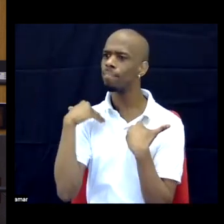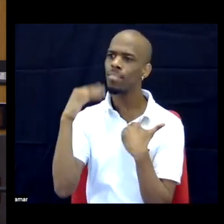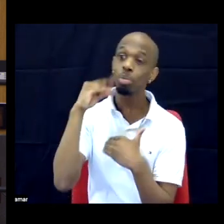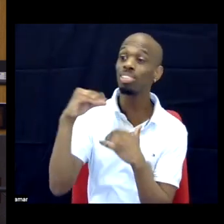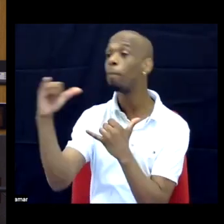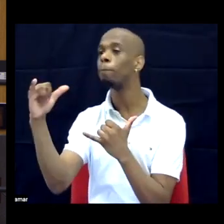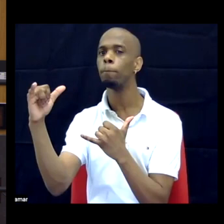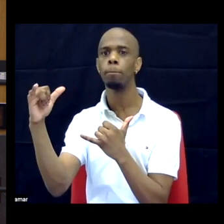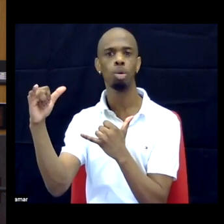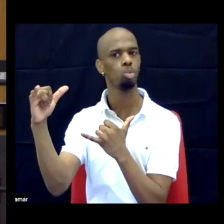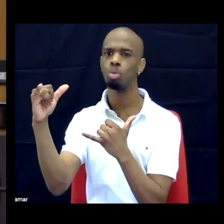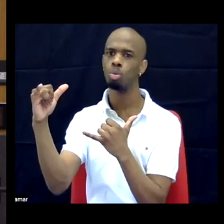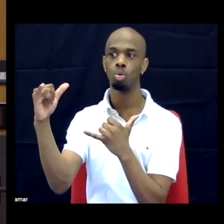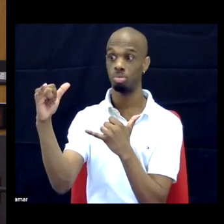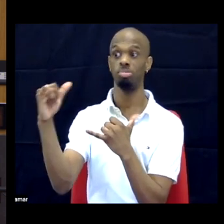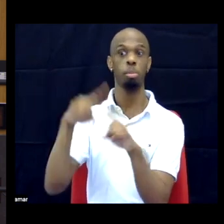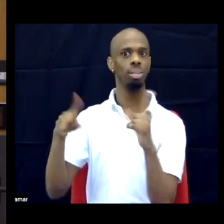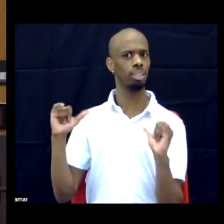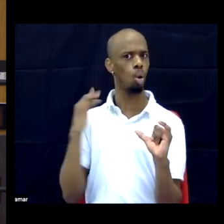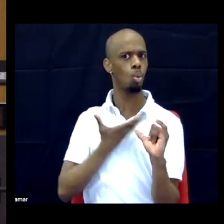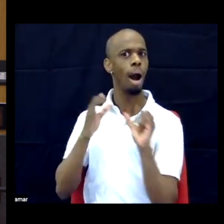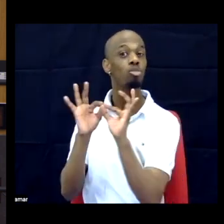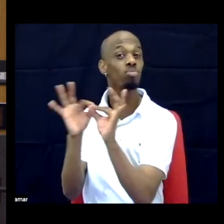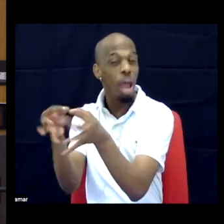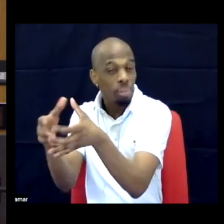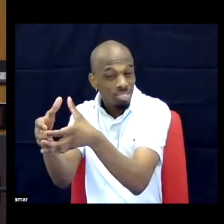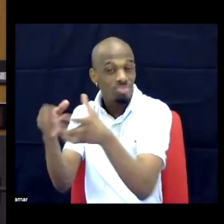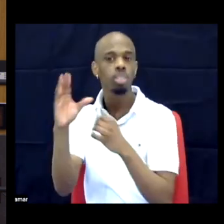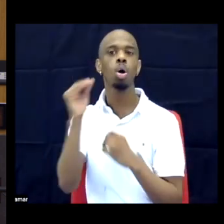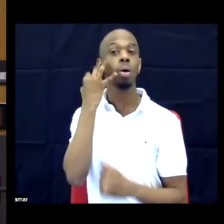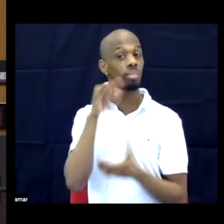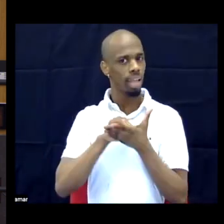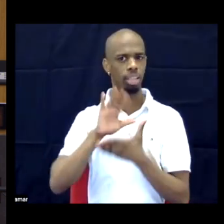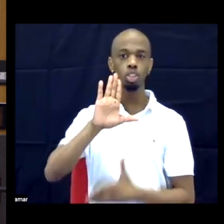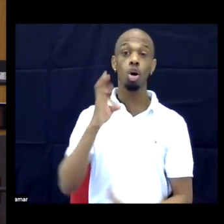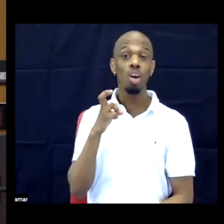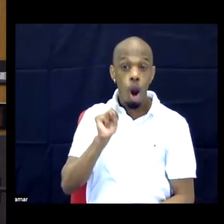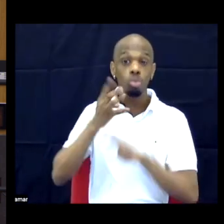So if that is the only political lens you have, you'll find the other folks.